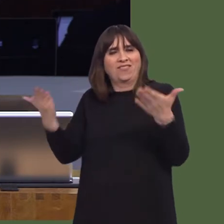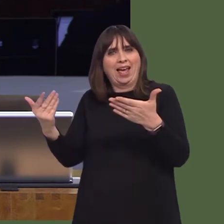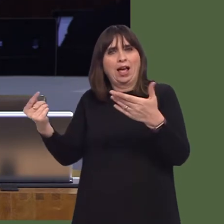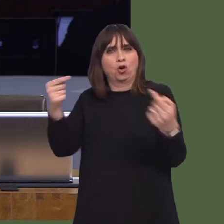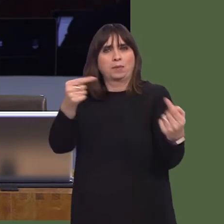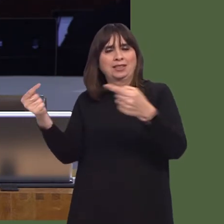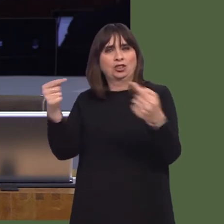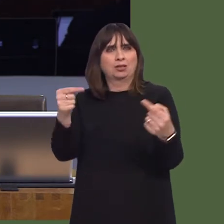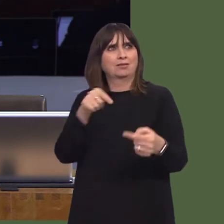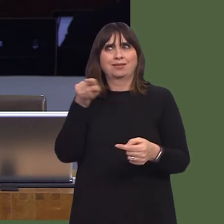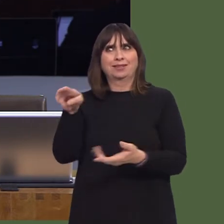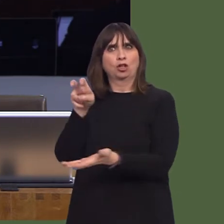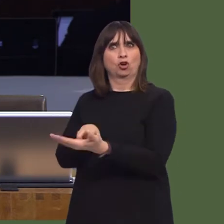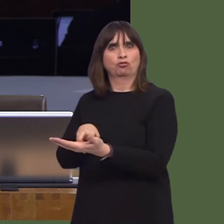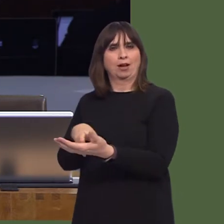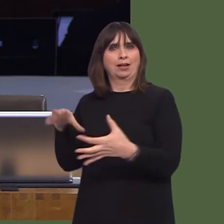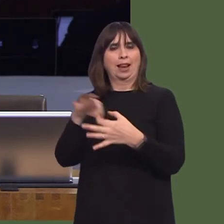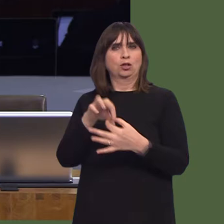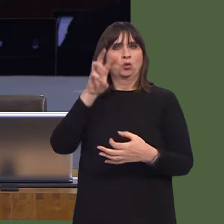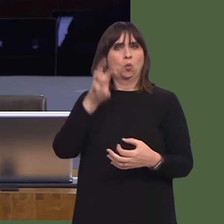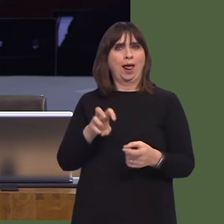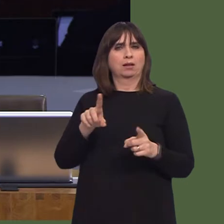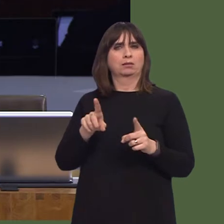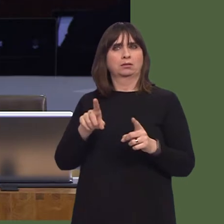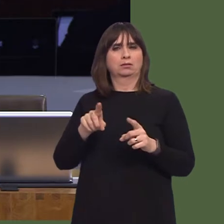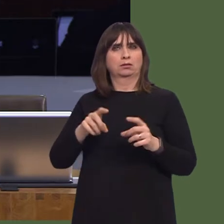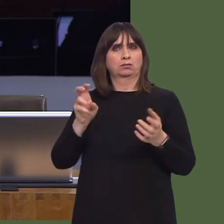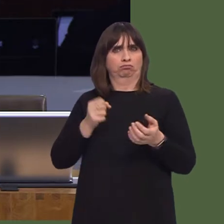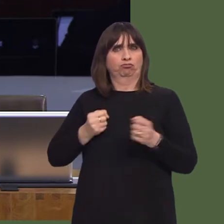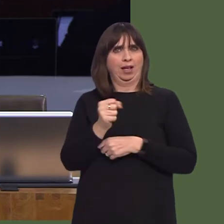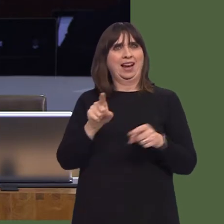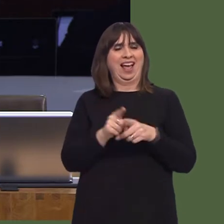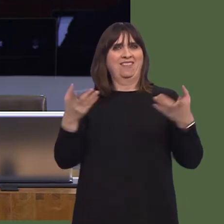model on, and it doesn't offer much hope when taxes are mentioned once, when wages are mentioned